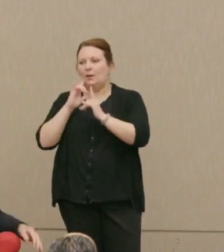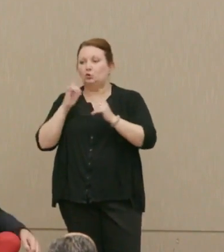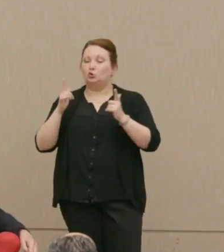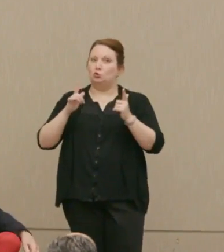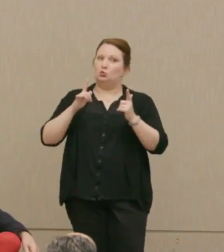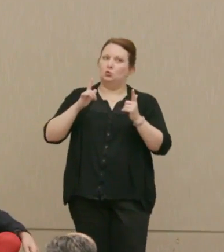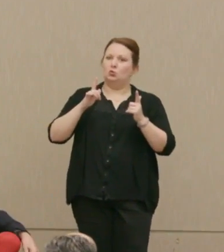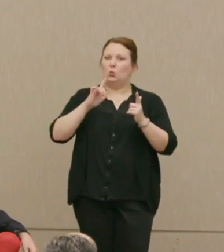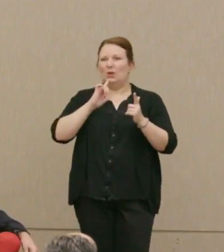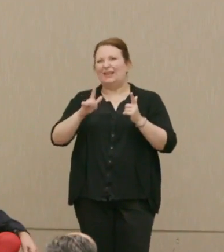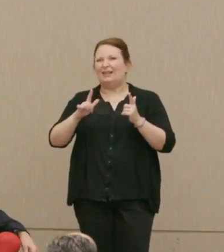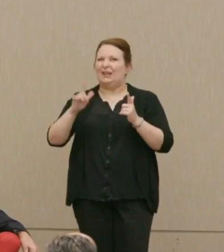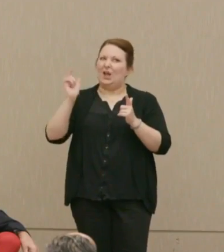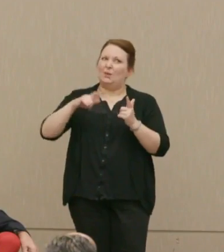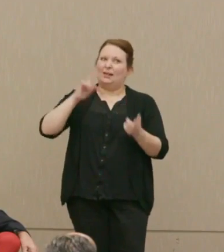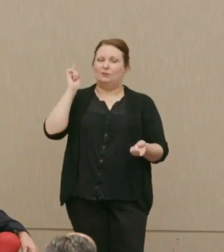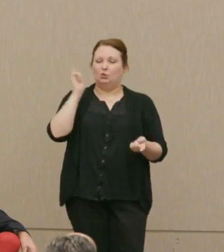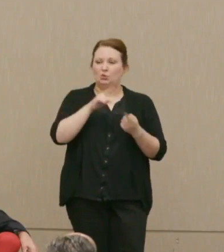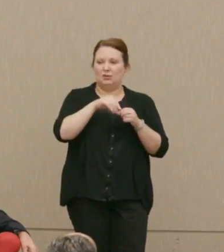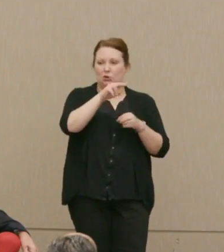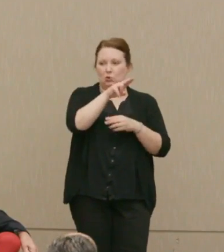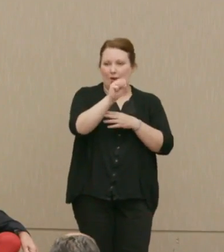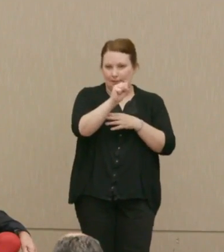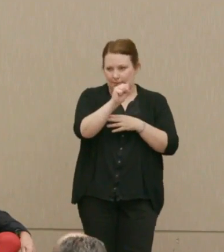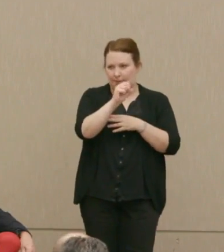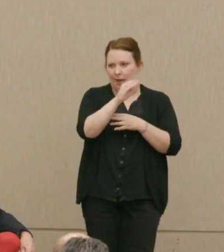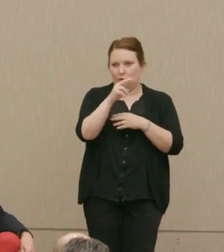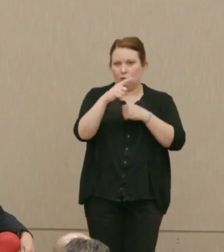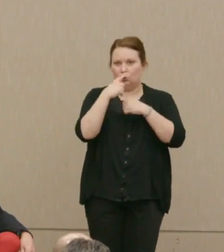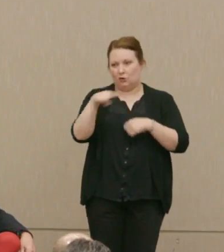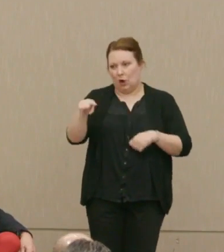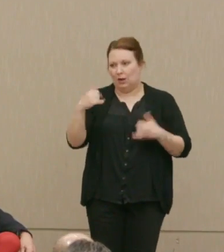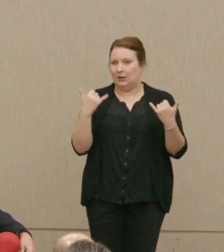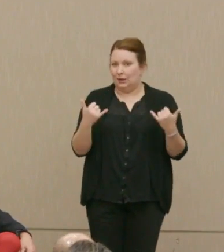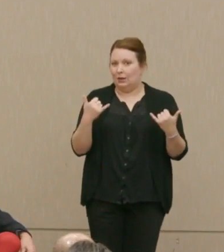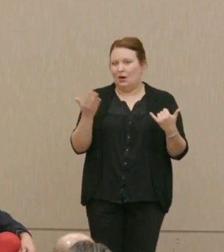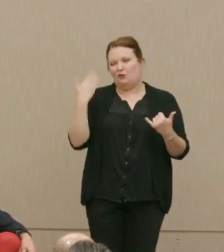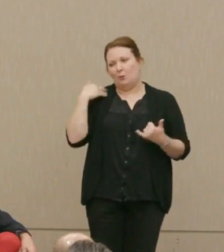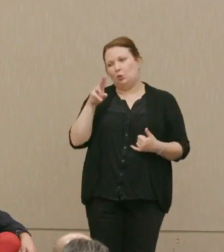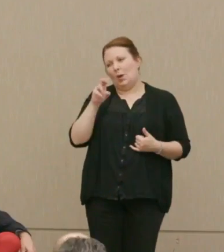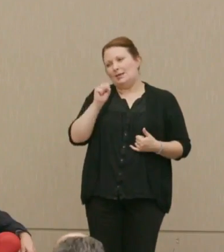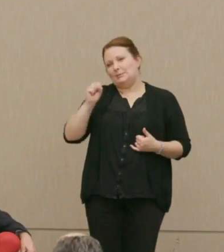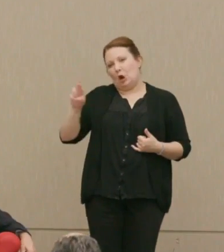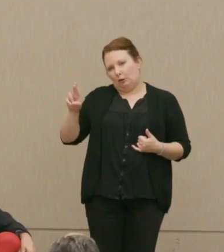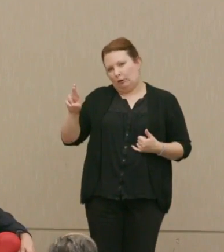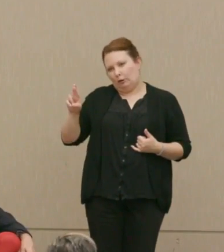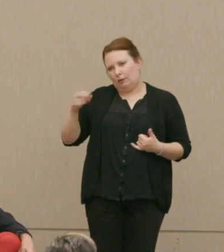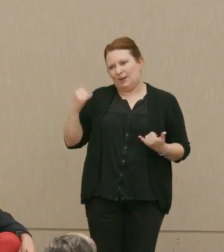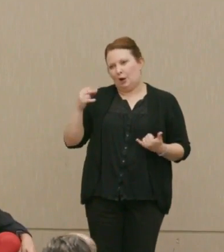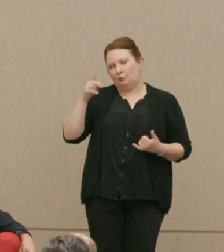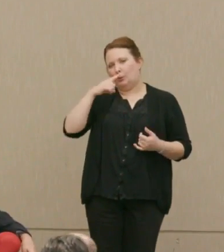greater extent in the US and Russia, now, formerly the Soviet Union, and somehow to